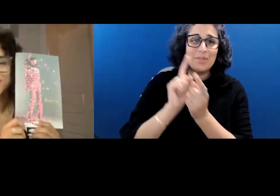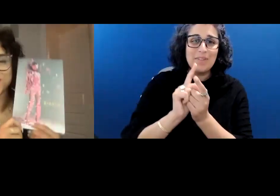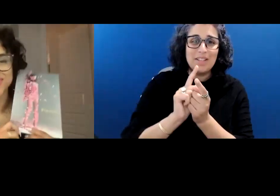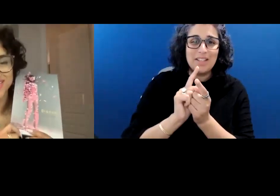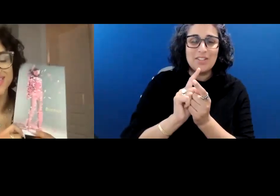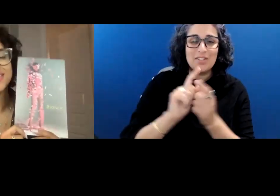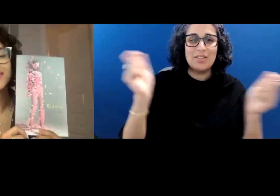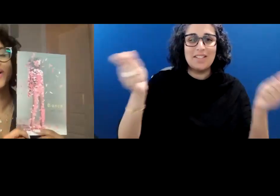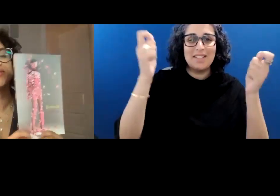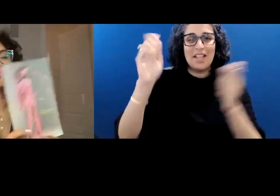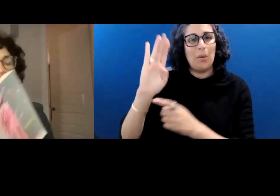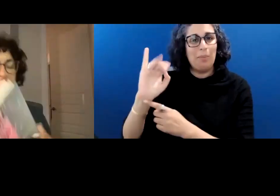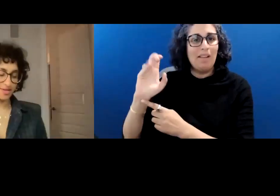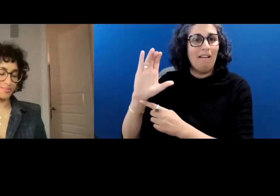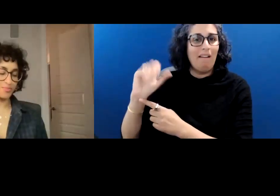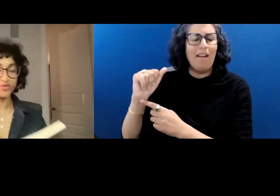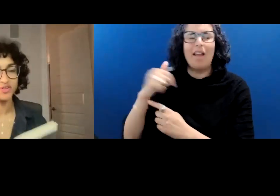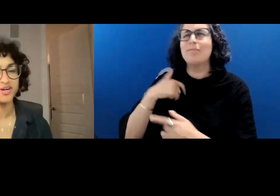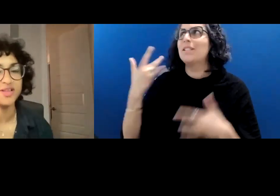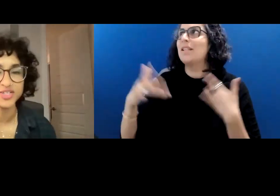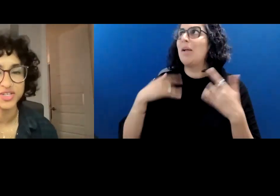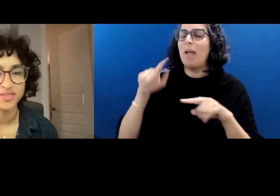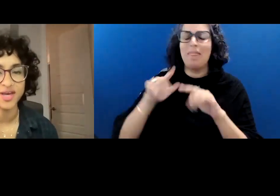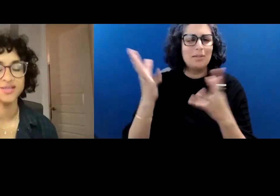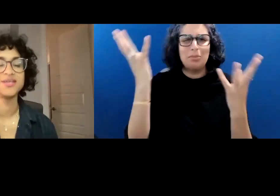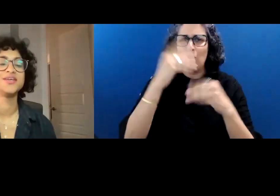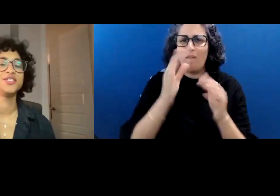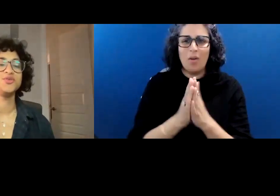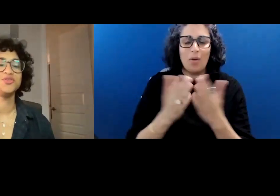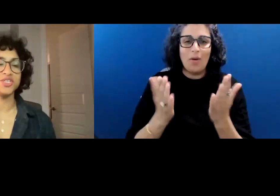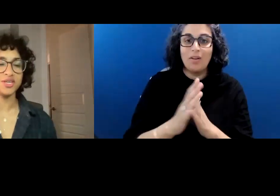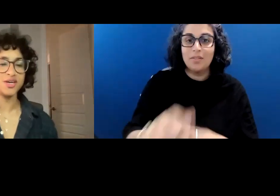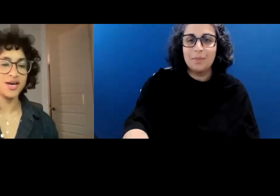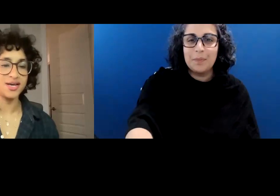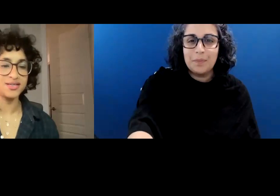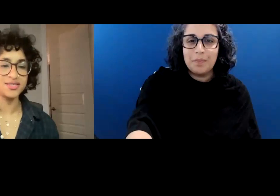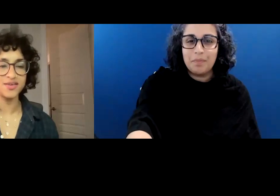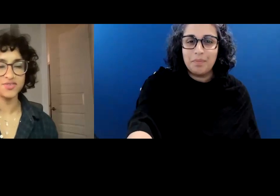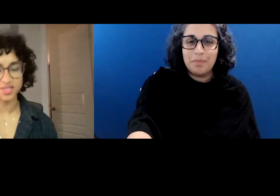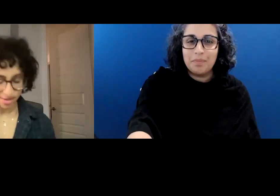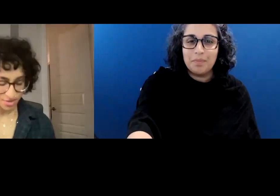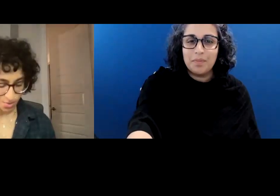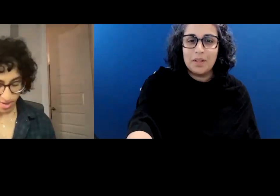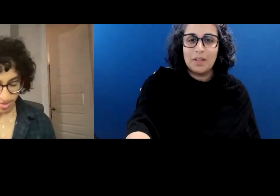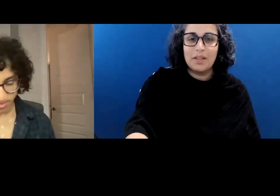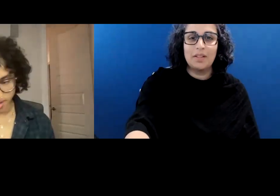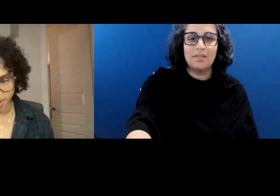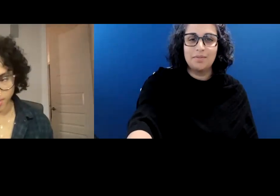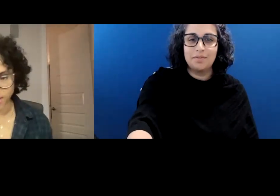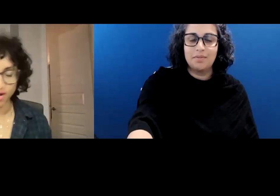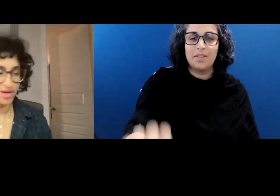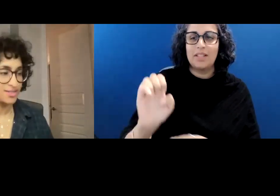I'm so excited about this beautiful collection that Eugenia has gifted us with. Ironically,